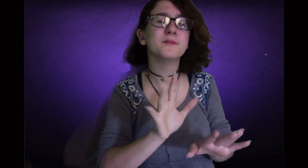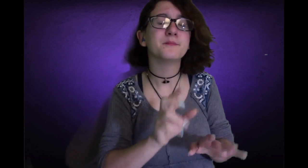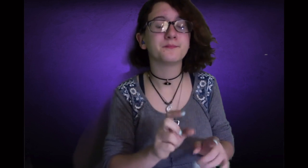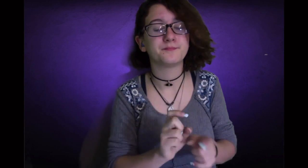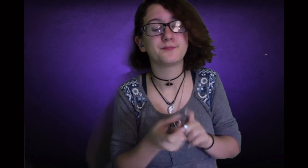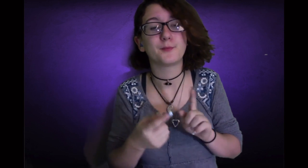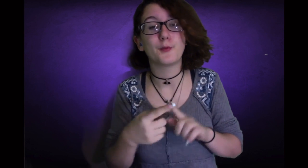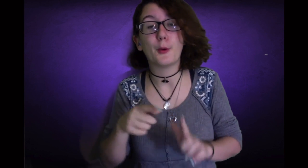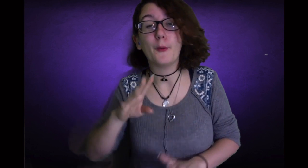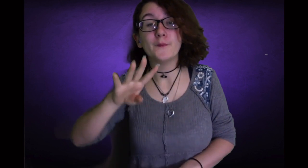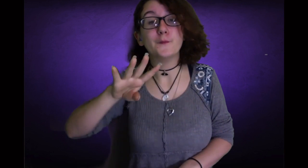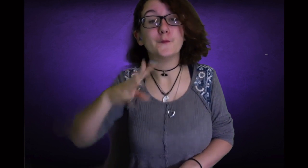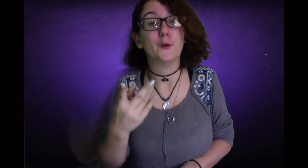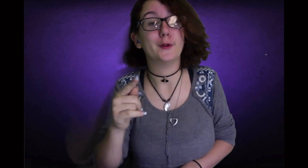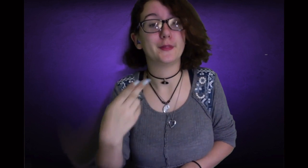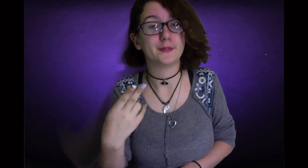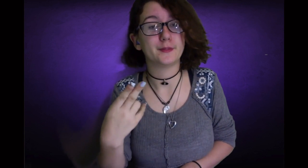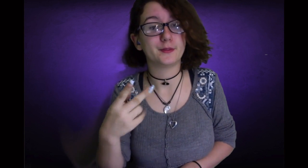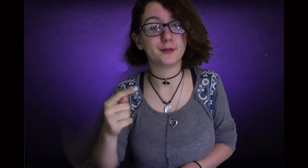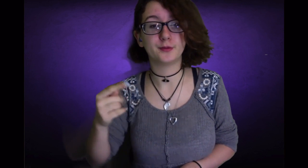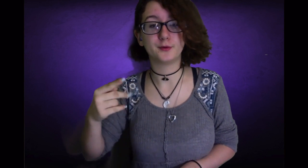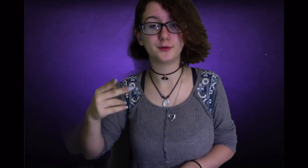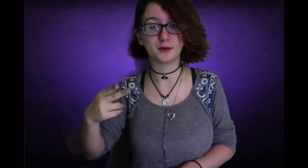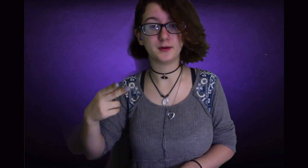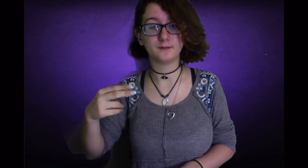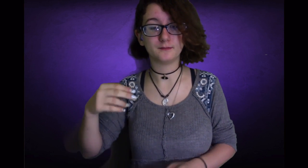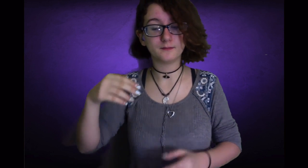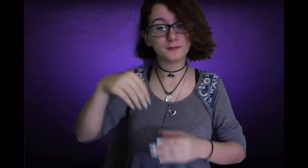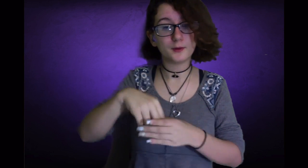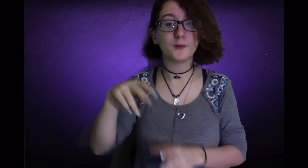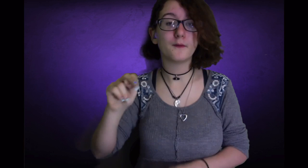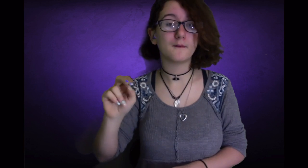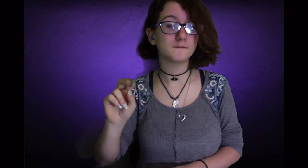Not the last Thursday